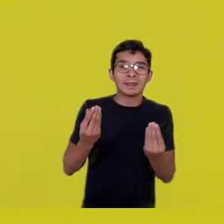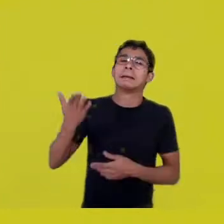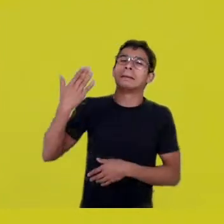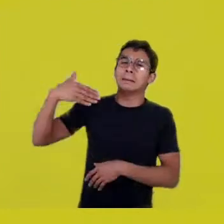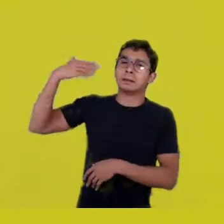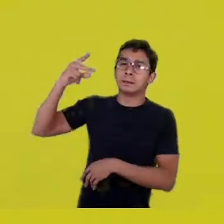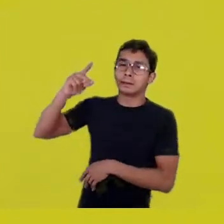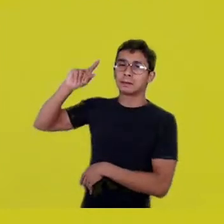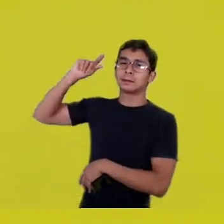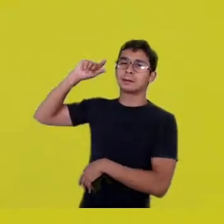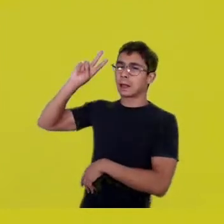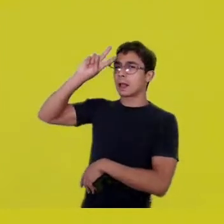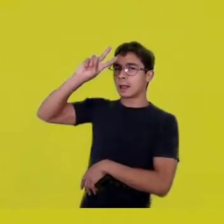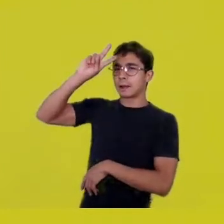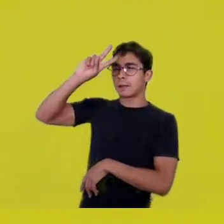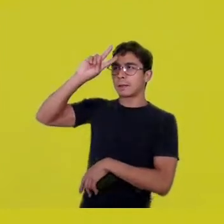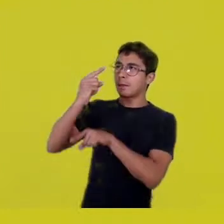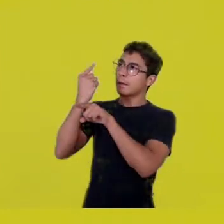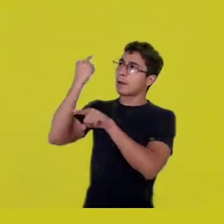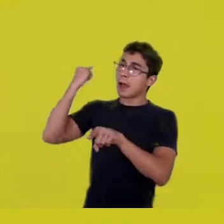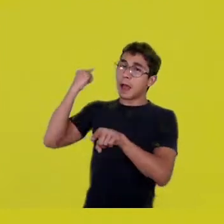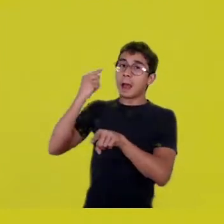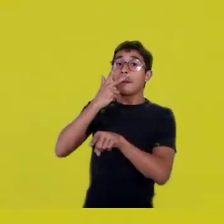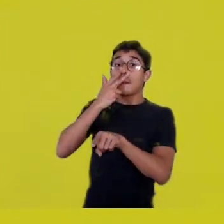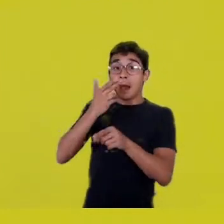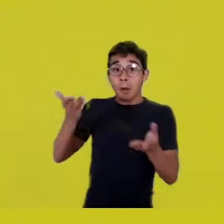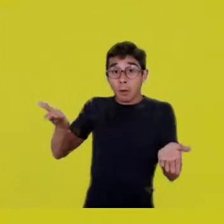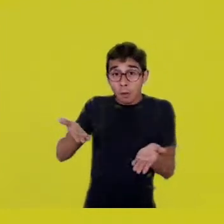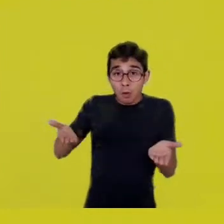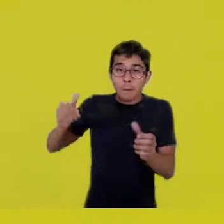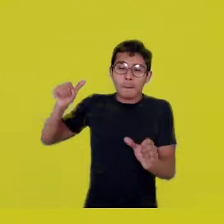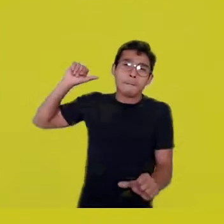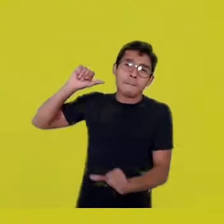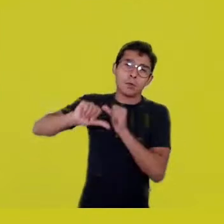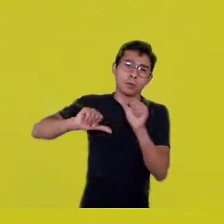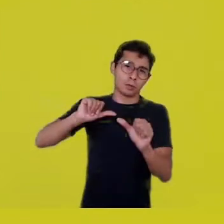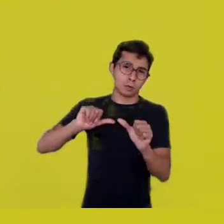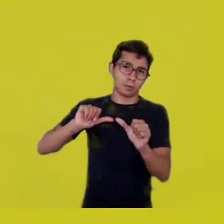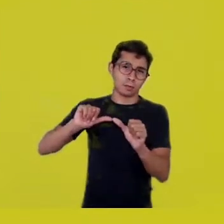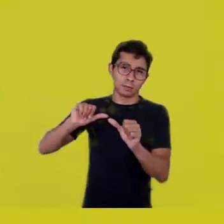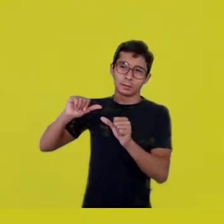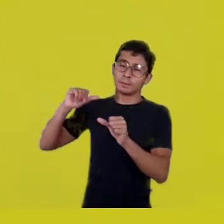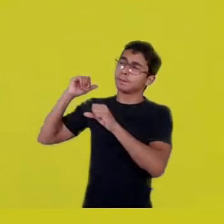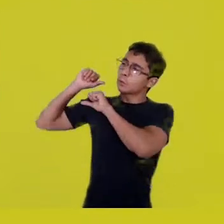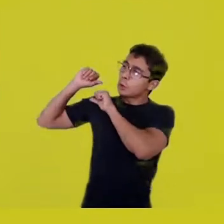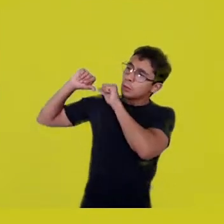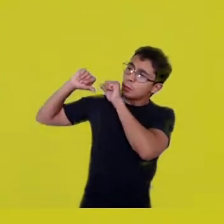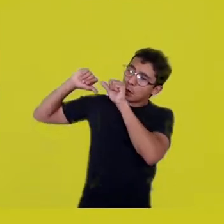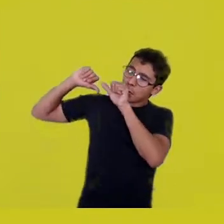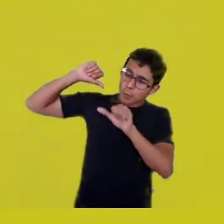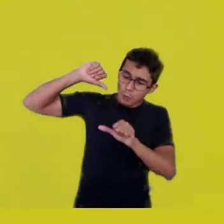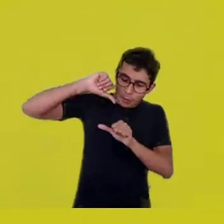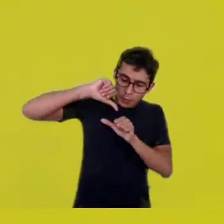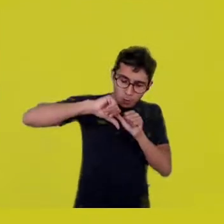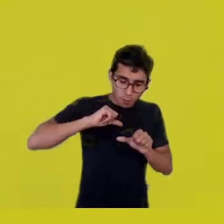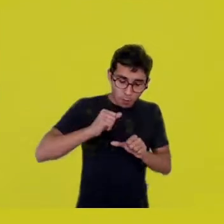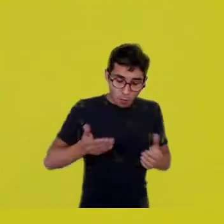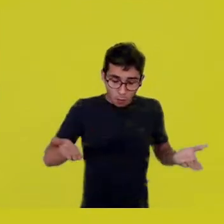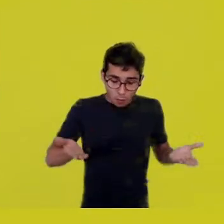and we kept narrowing it until we reached this miserable reduction